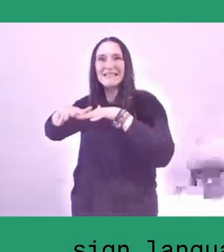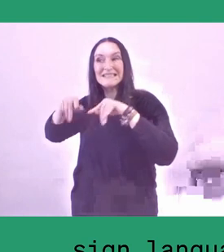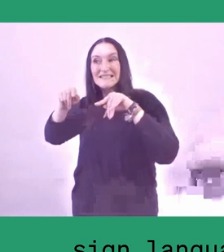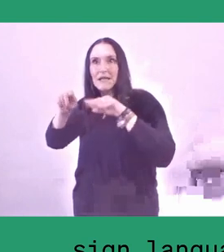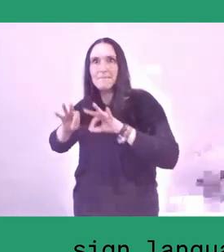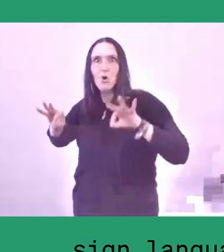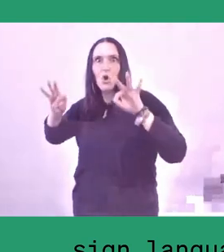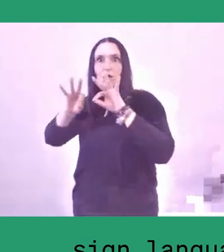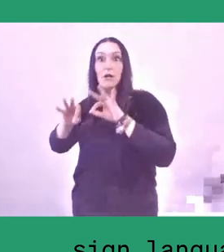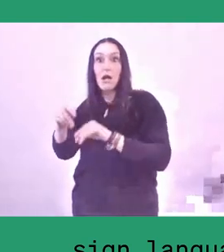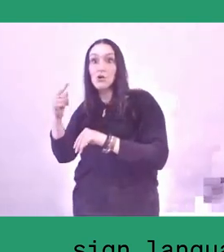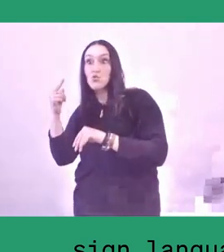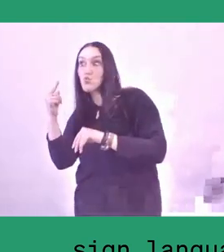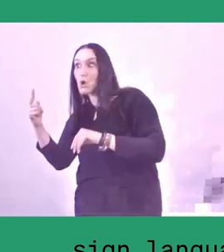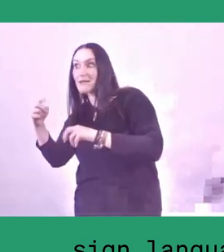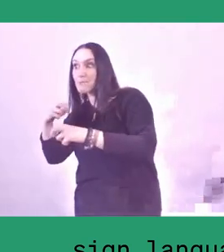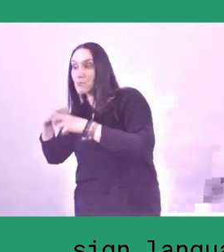and some lessons learnt from them.